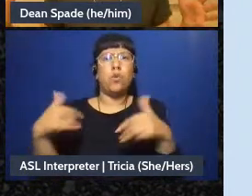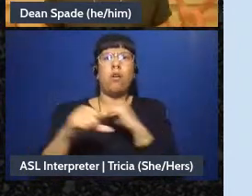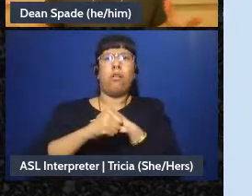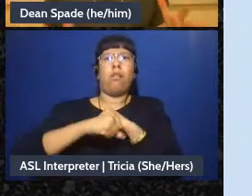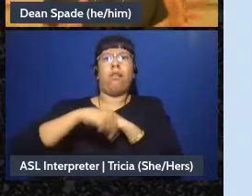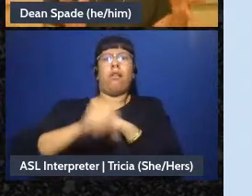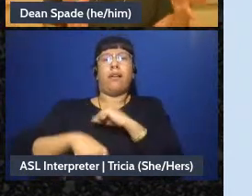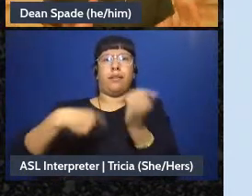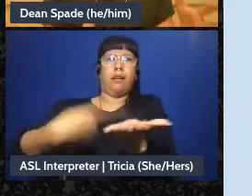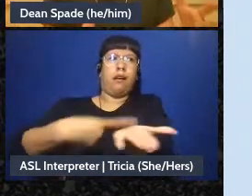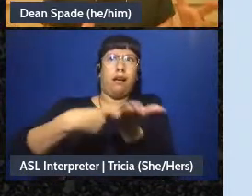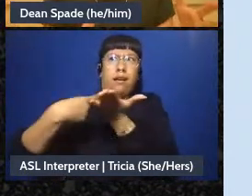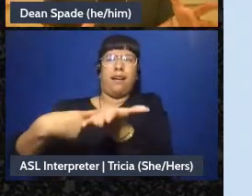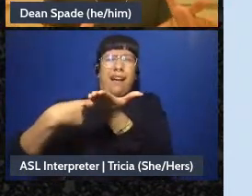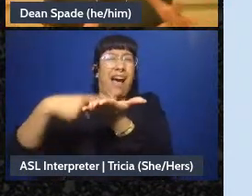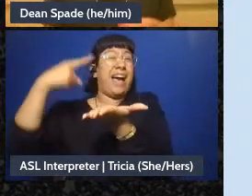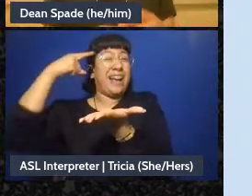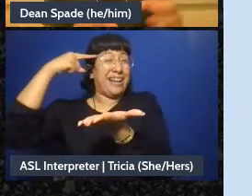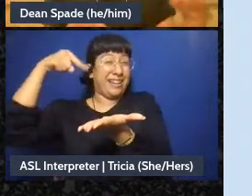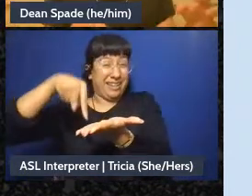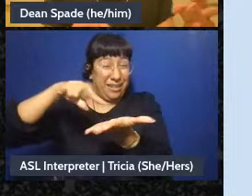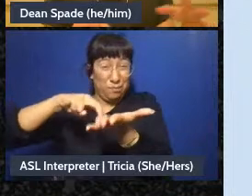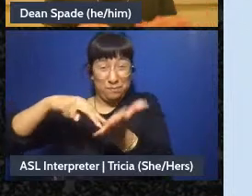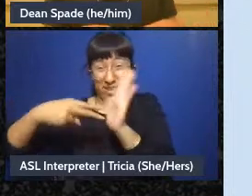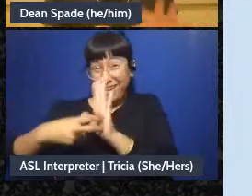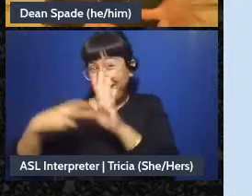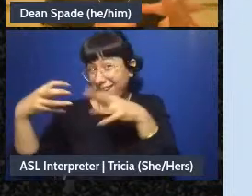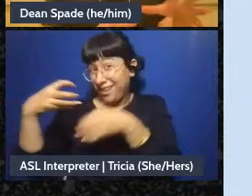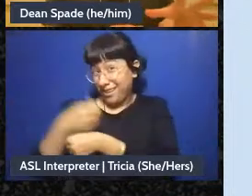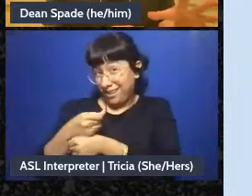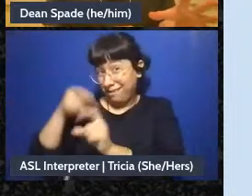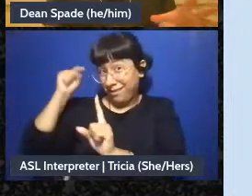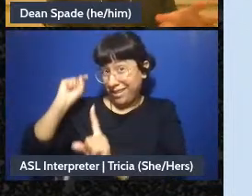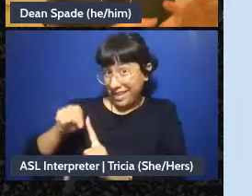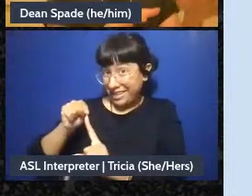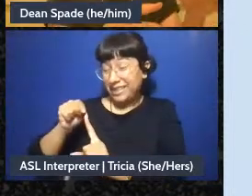I think this is where we're at, we're trying to decide this and so far it seems like people